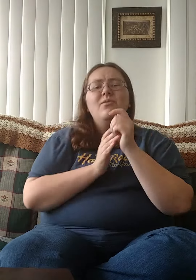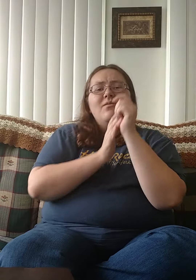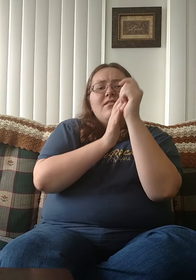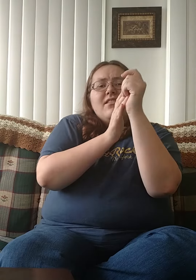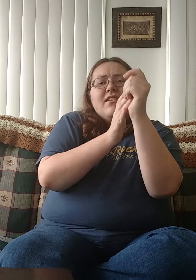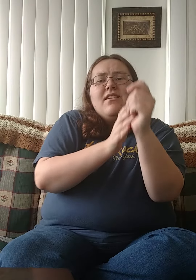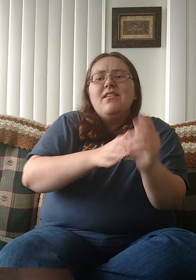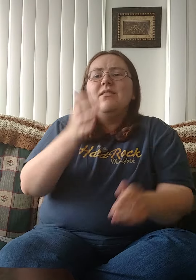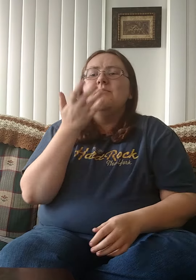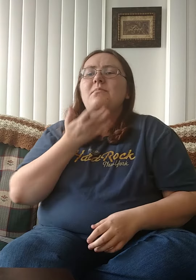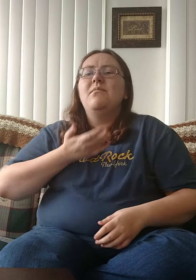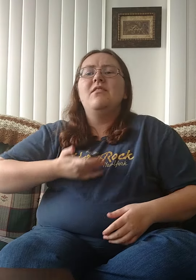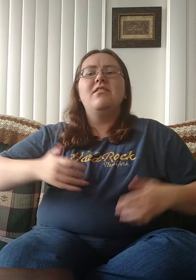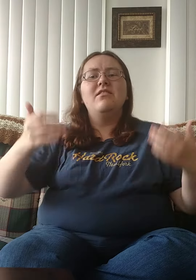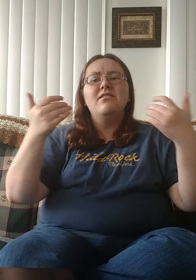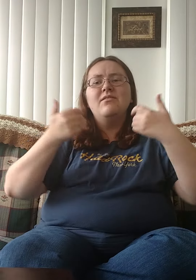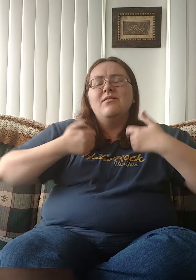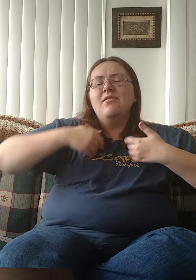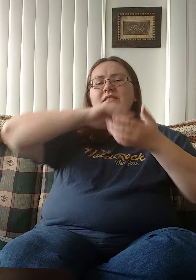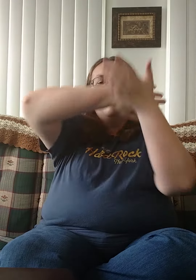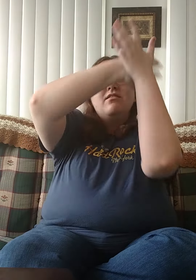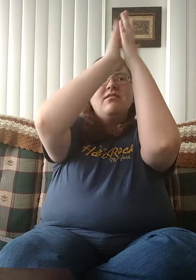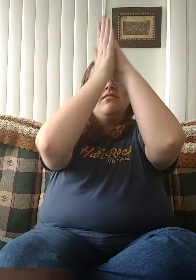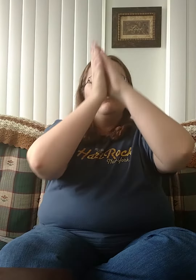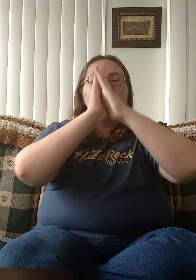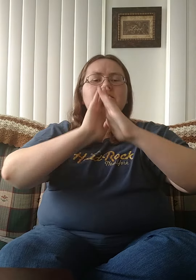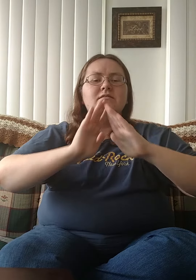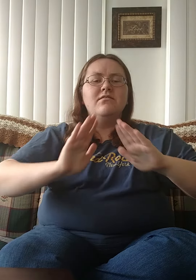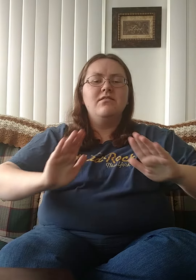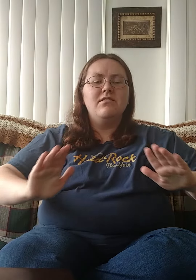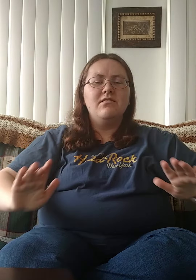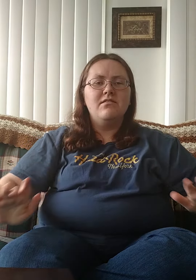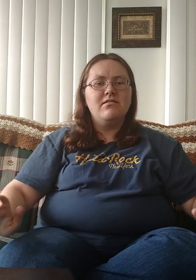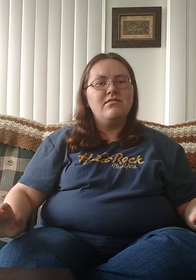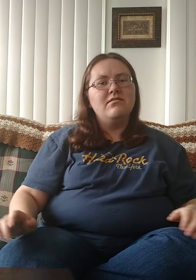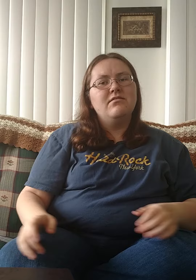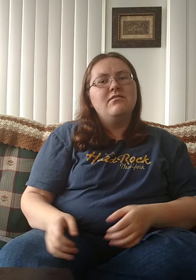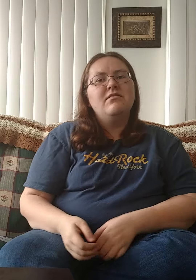You lead me to be still